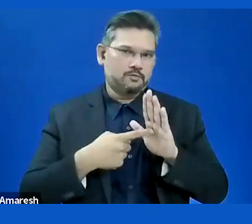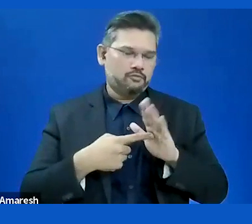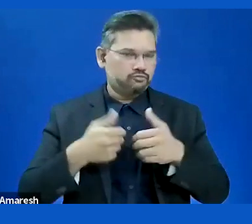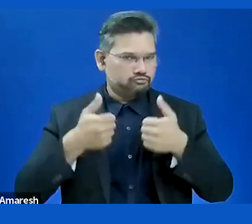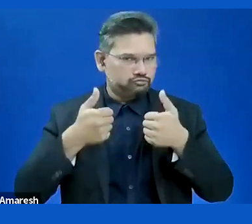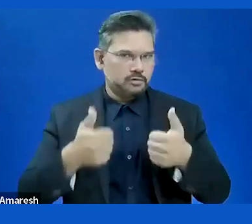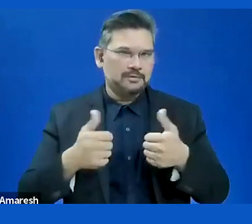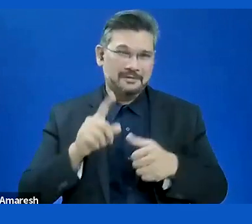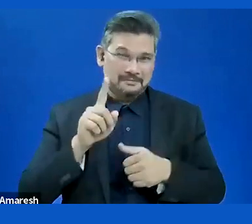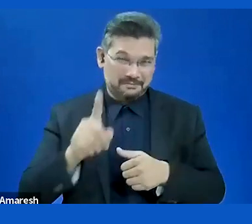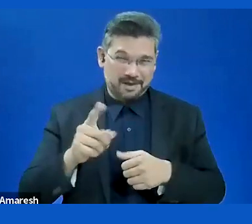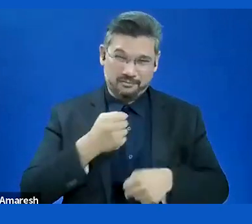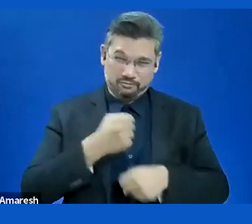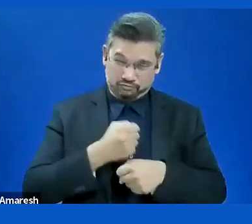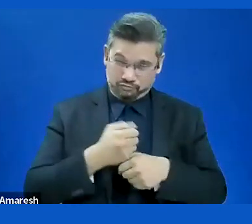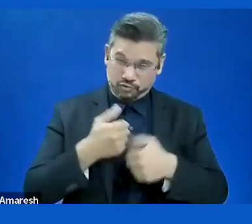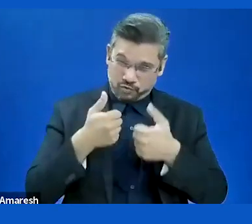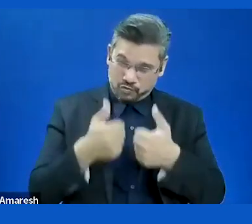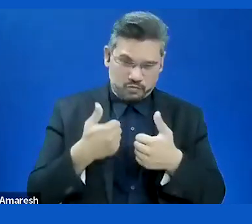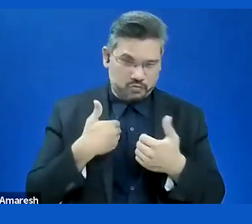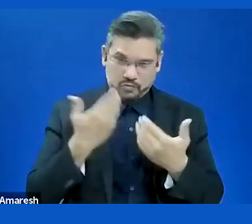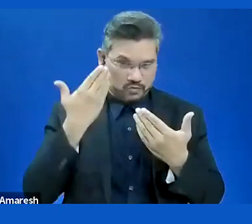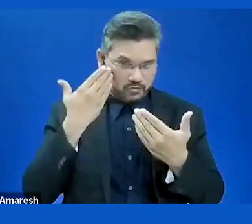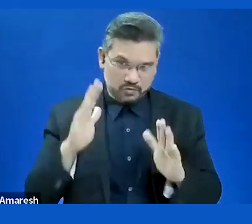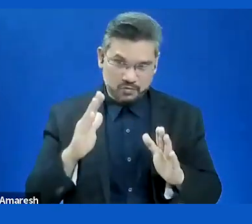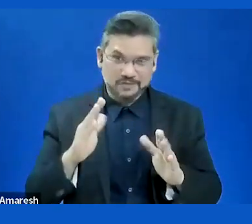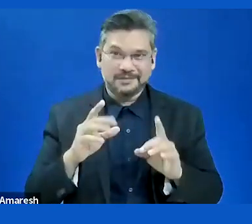They first released without user testing. (Overlapping conversations)